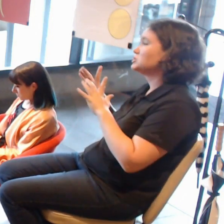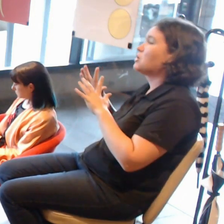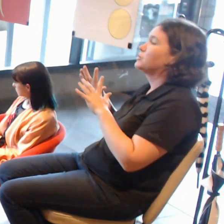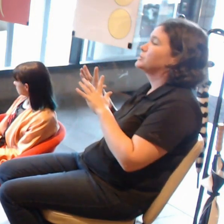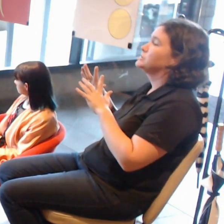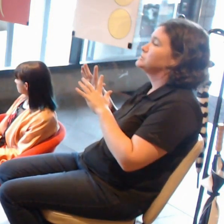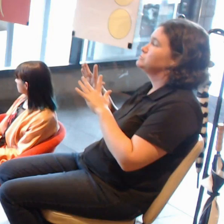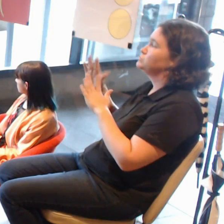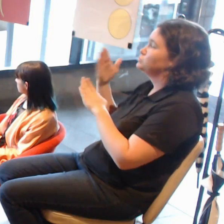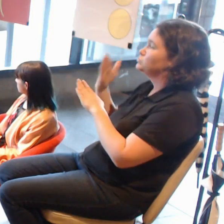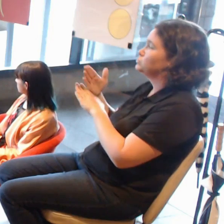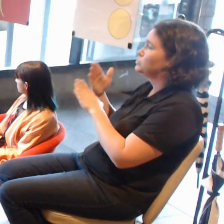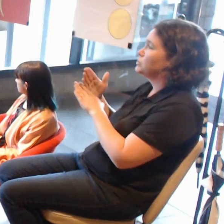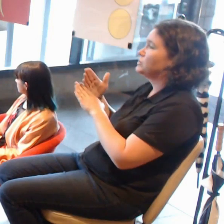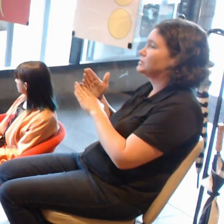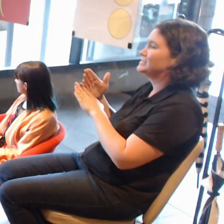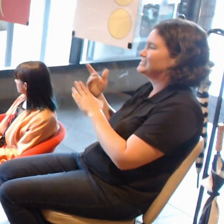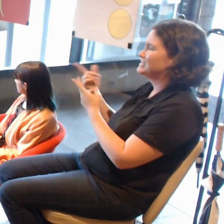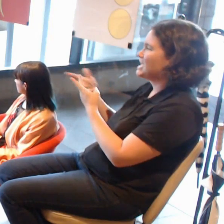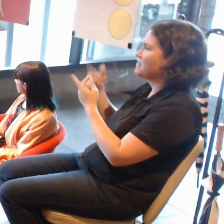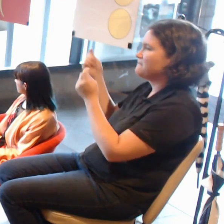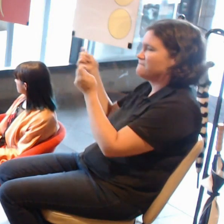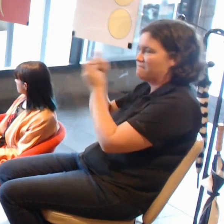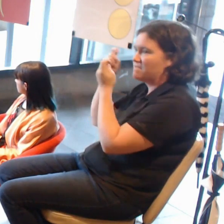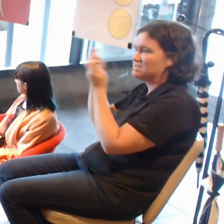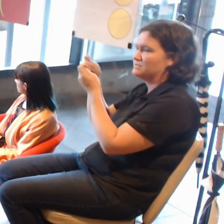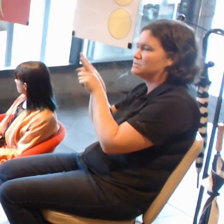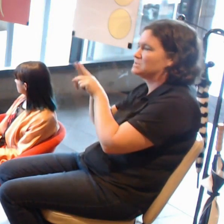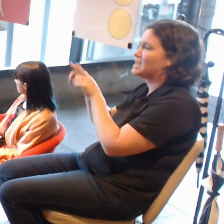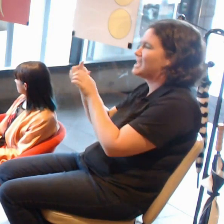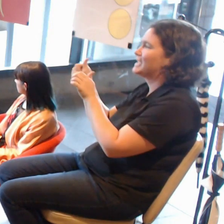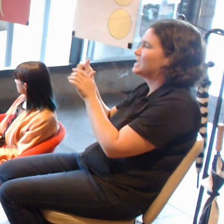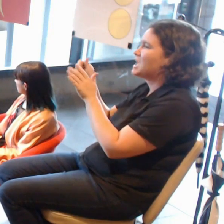and that got a really diverse range of people coming into contact with the work.